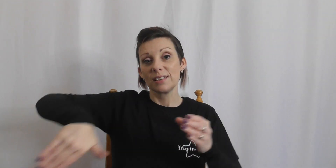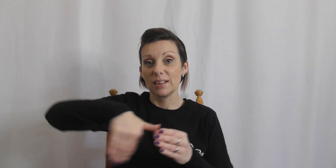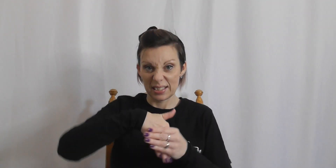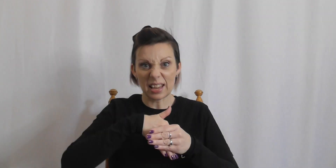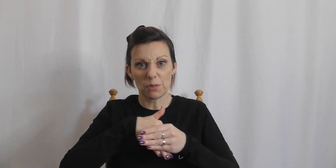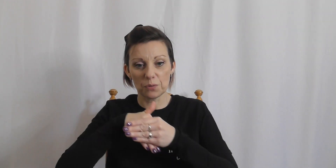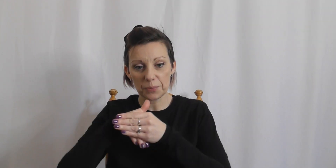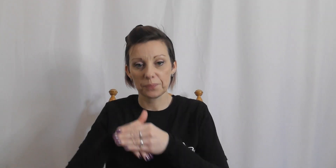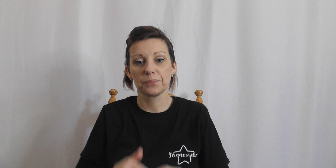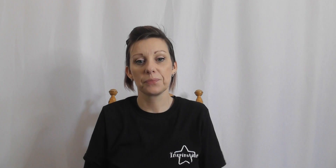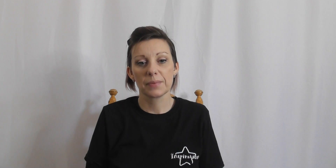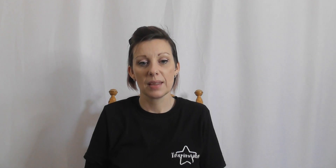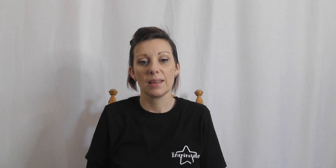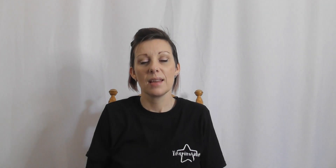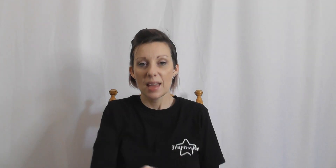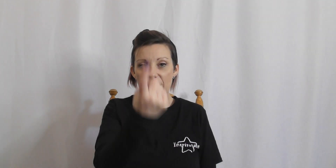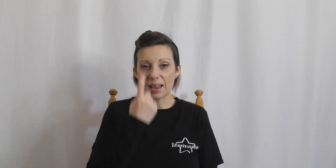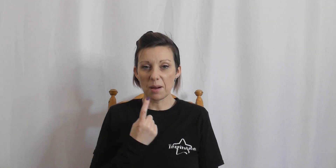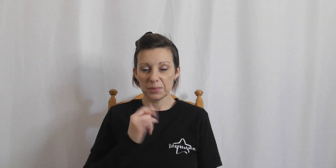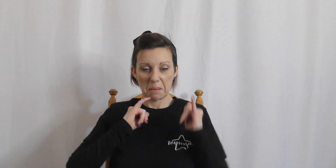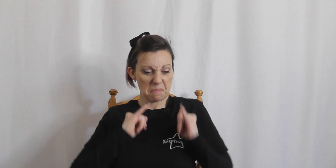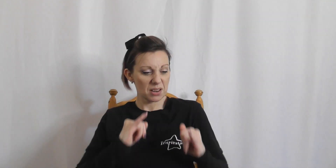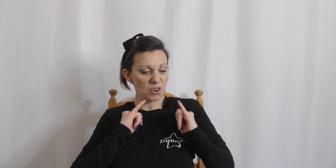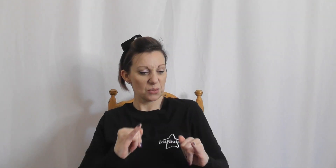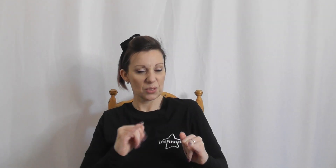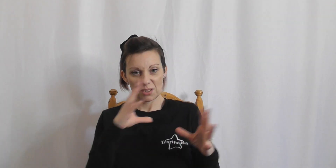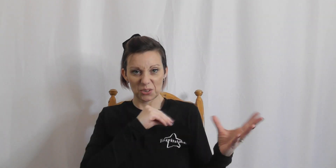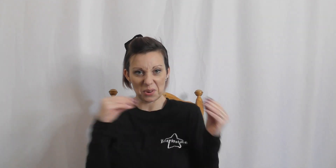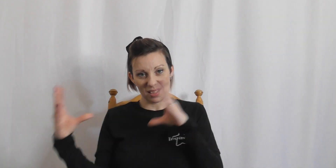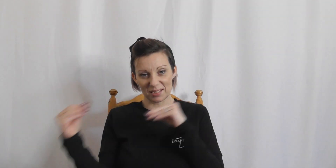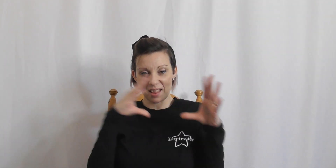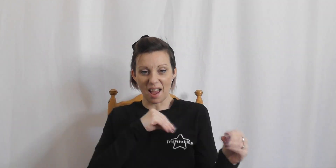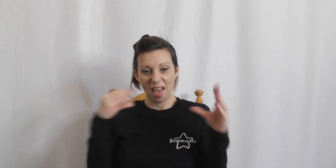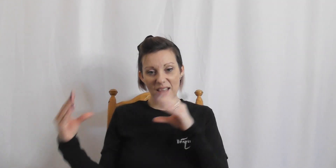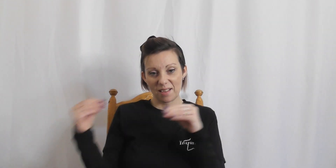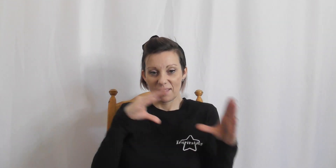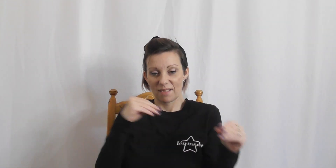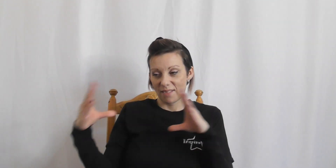to get involved Here comes bad news talking